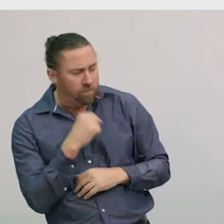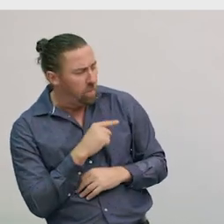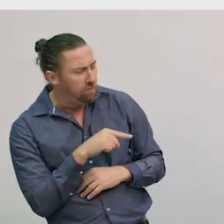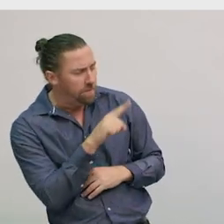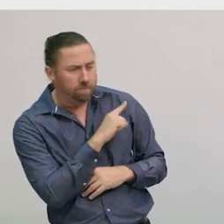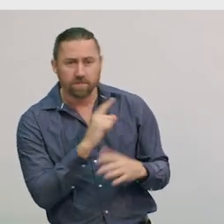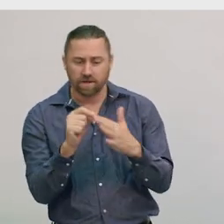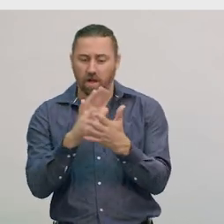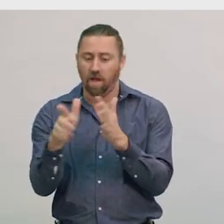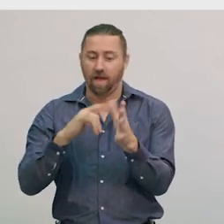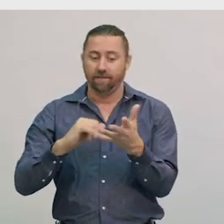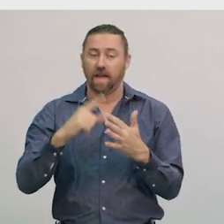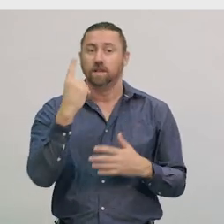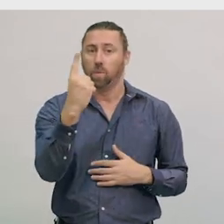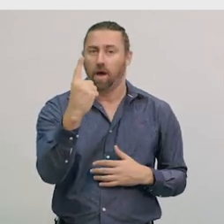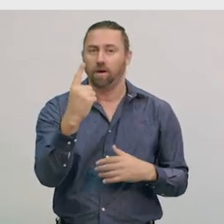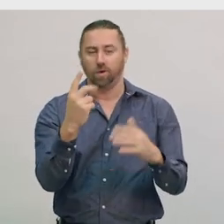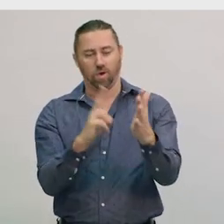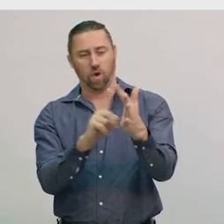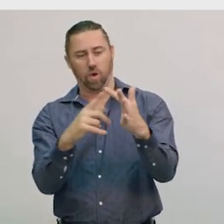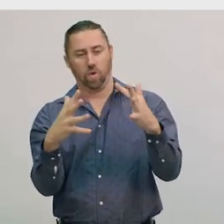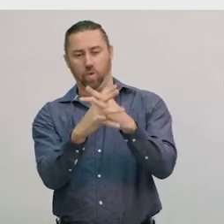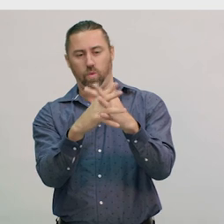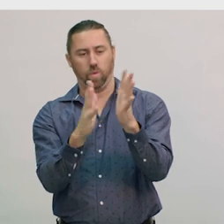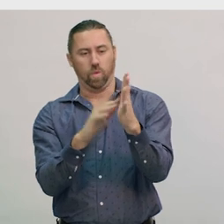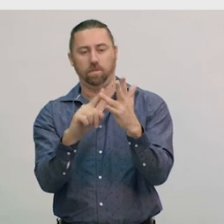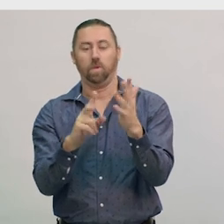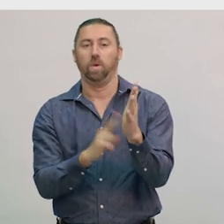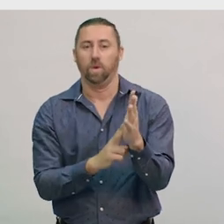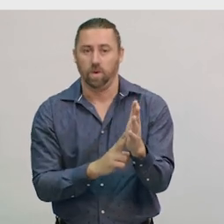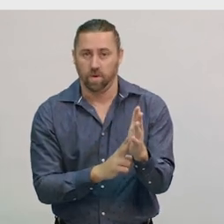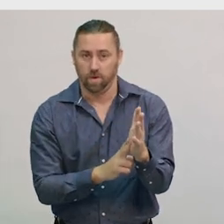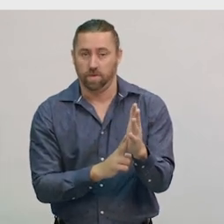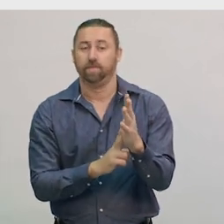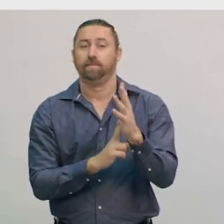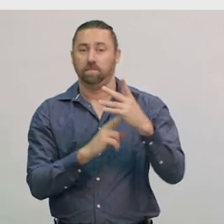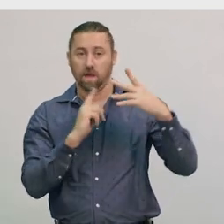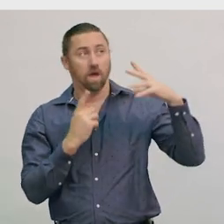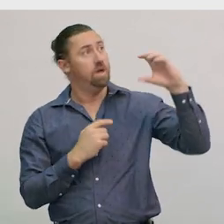Phase 1 is a new moon. The Moon is located between the Earth and Sun,